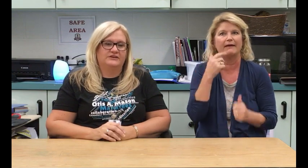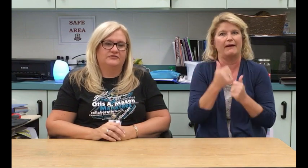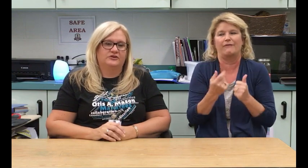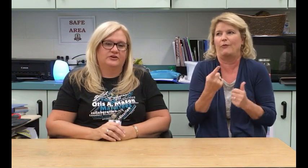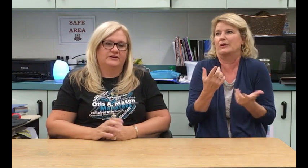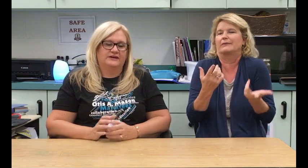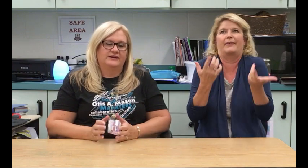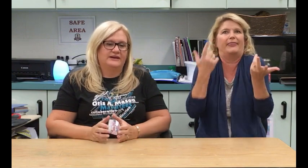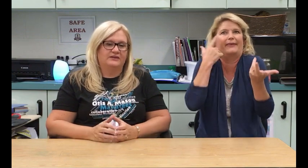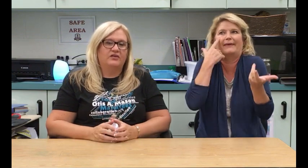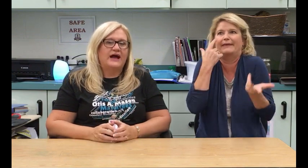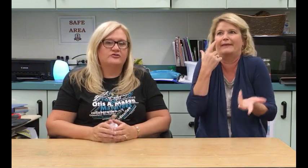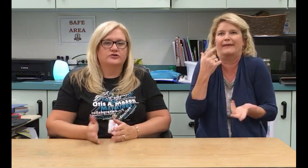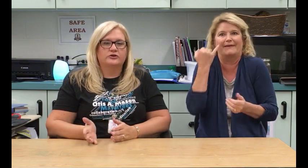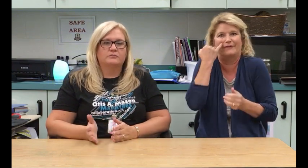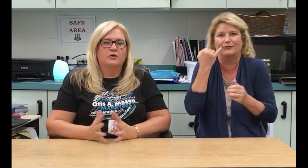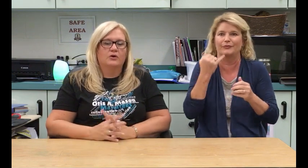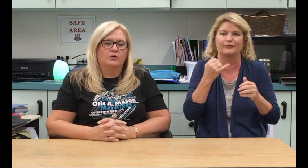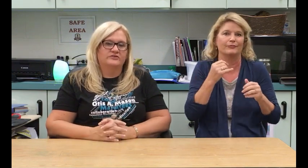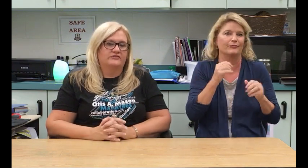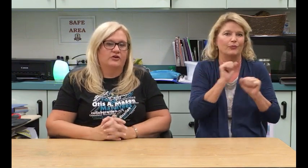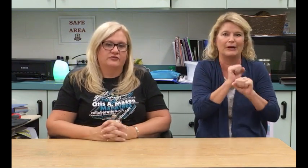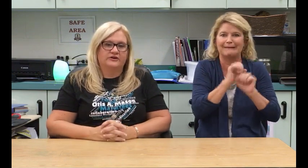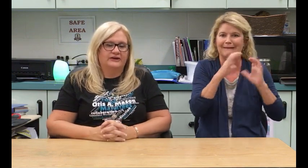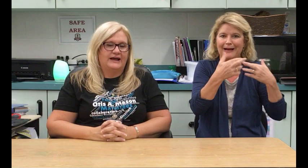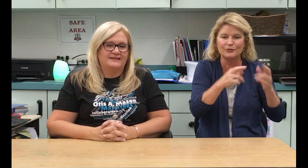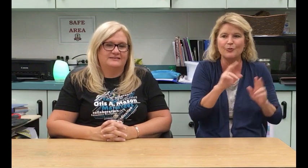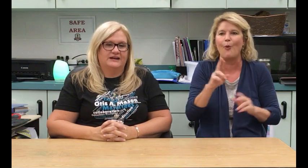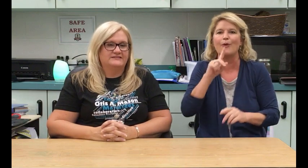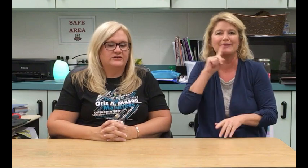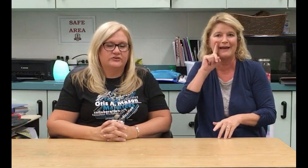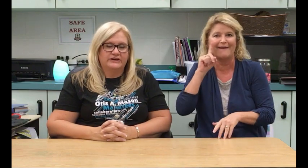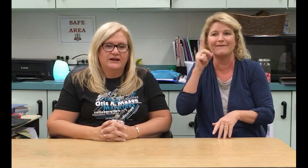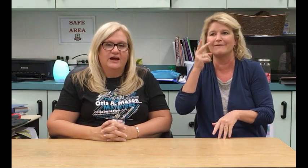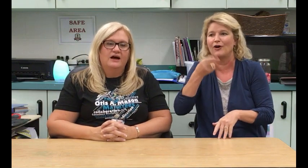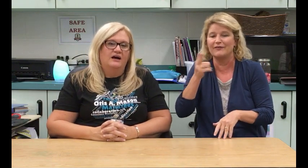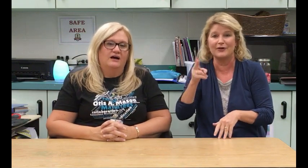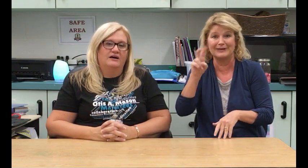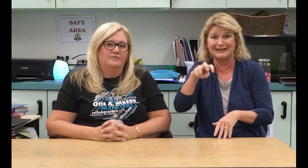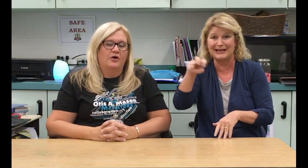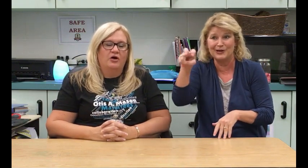if you're in the classroom or deaf/hard of hearing as an itinerant.